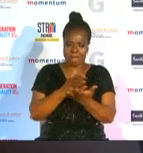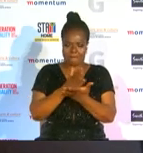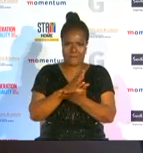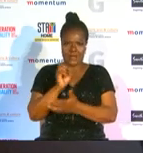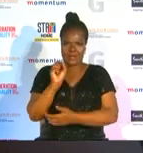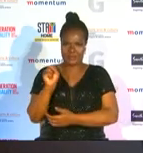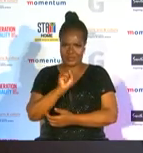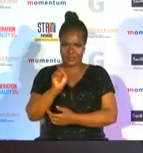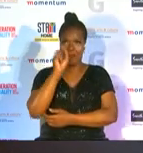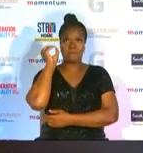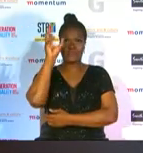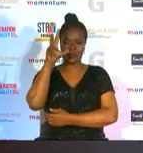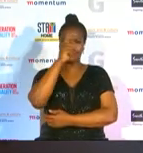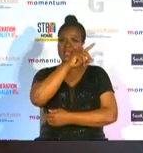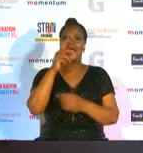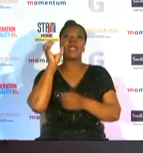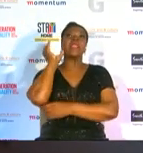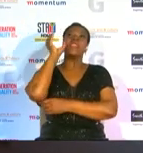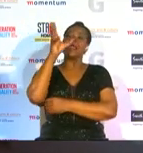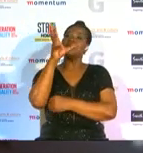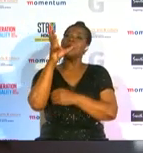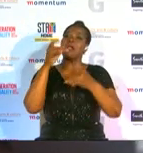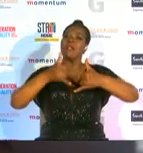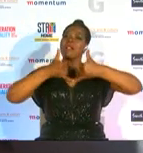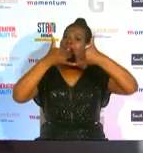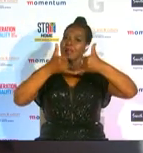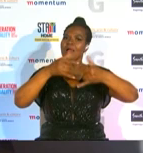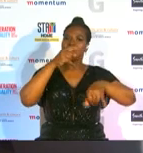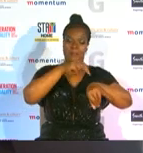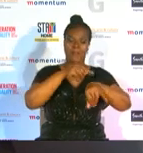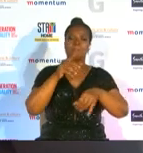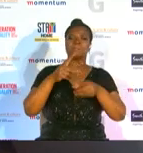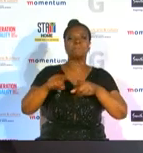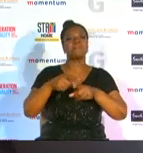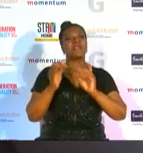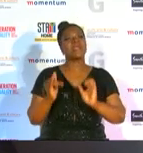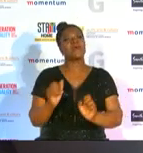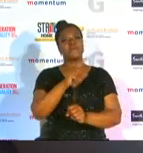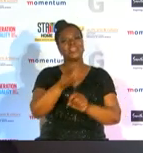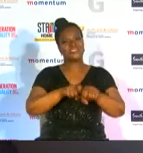at the netball world cup where she was crowned player of the tournament